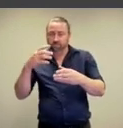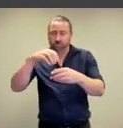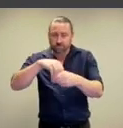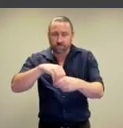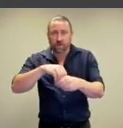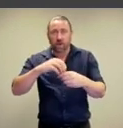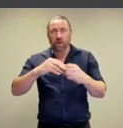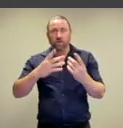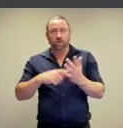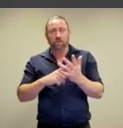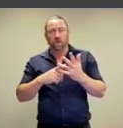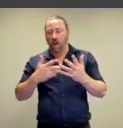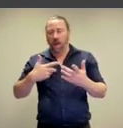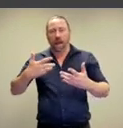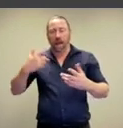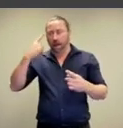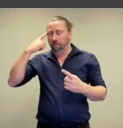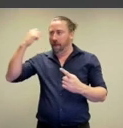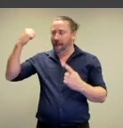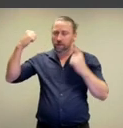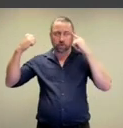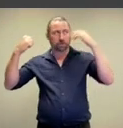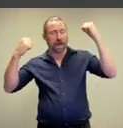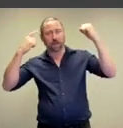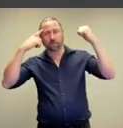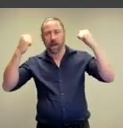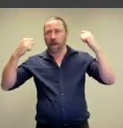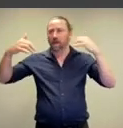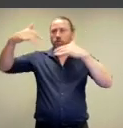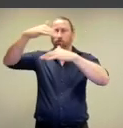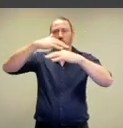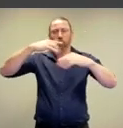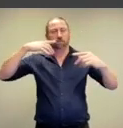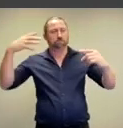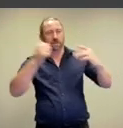participants to literally